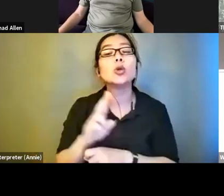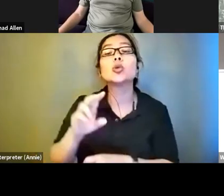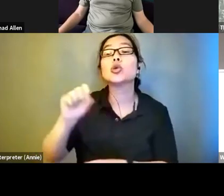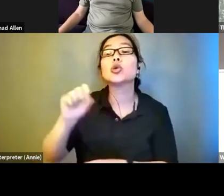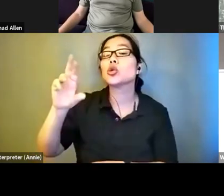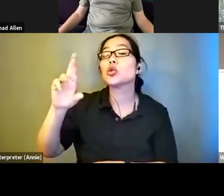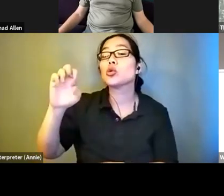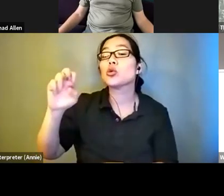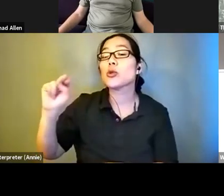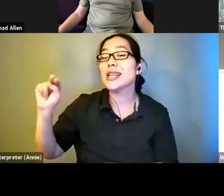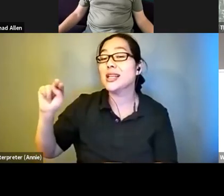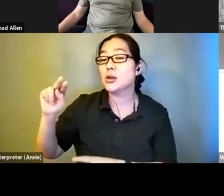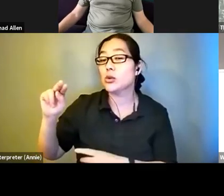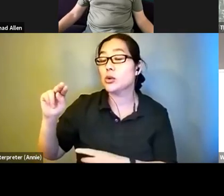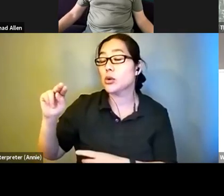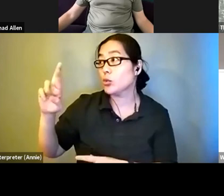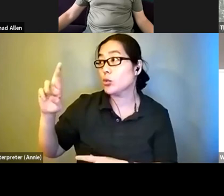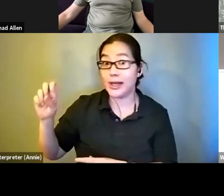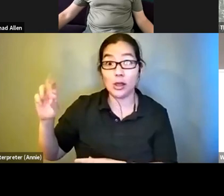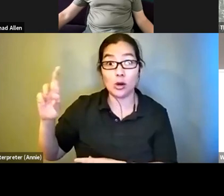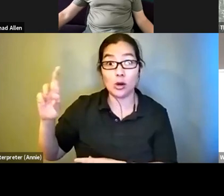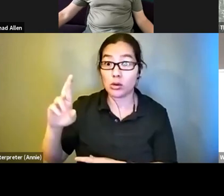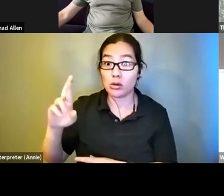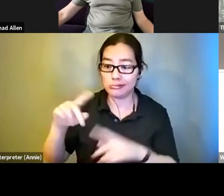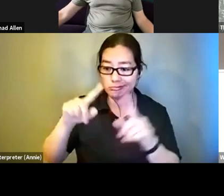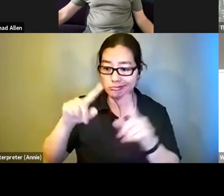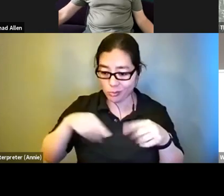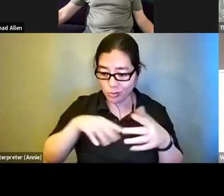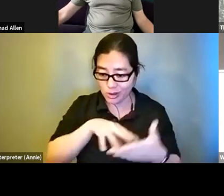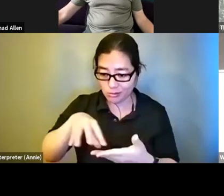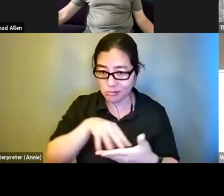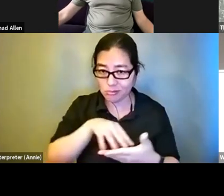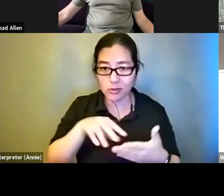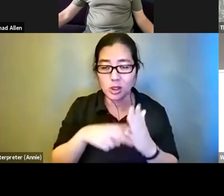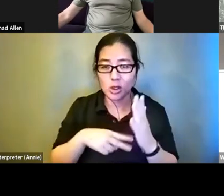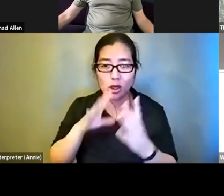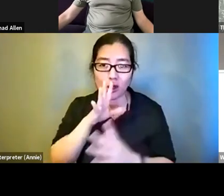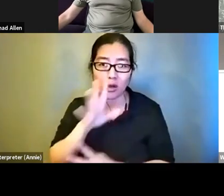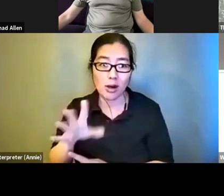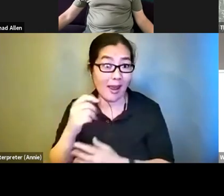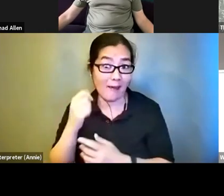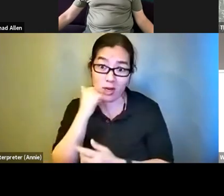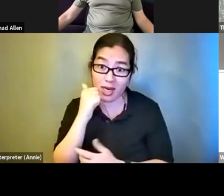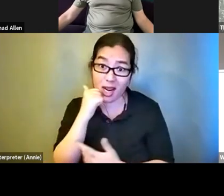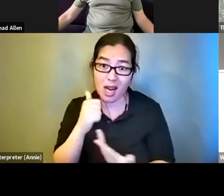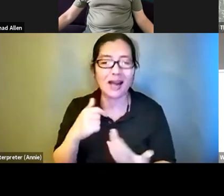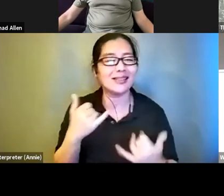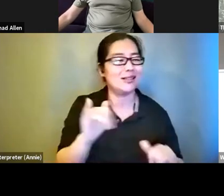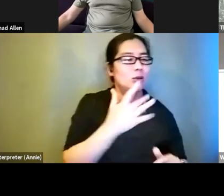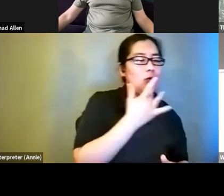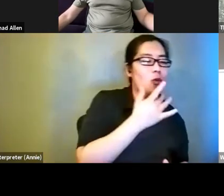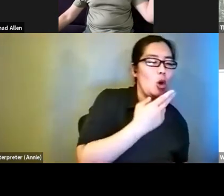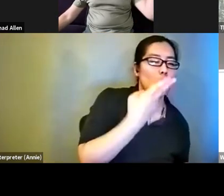prefer my audio description to be read by a human . >>>: Is there anybody that wants to quickly talk about the opposite point of view?